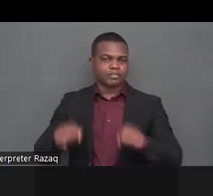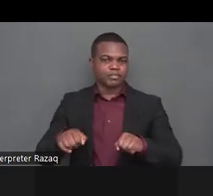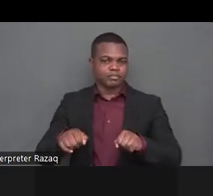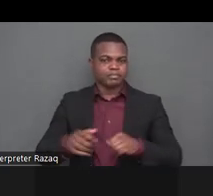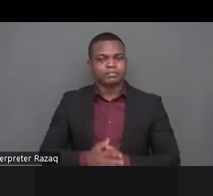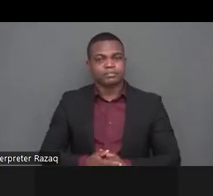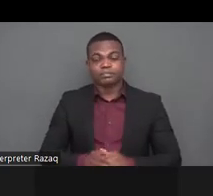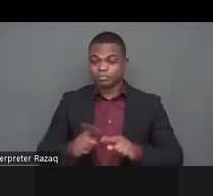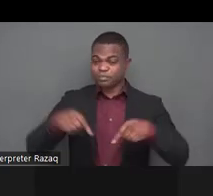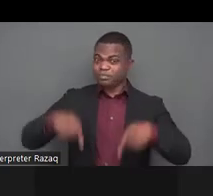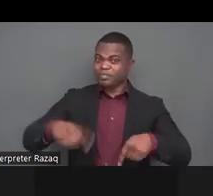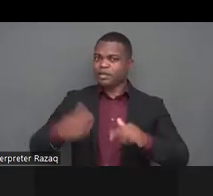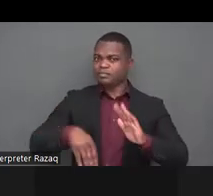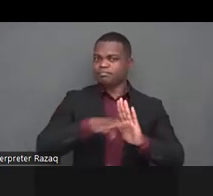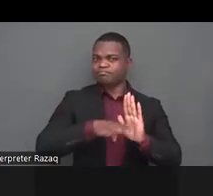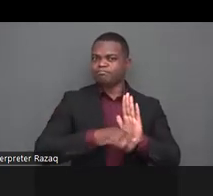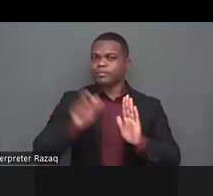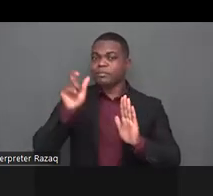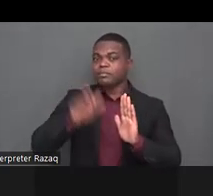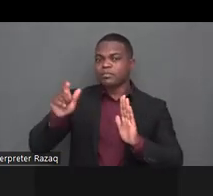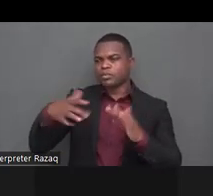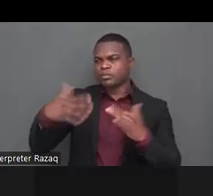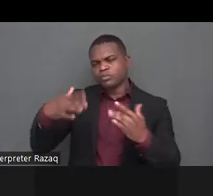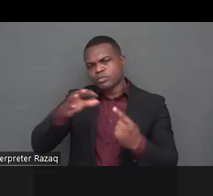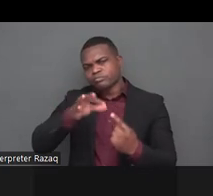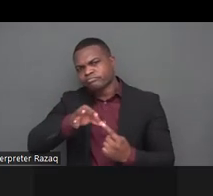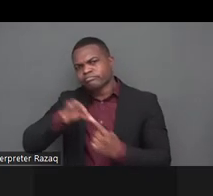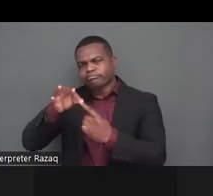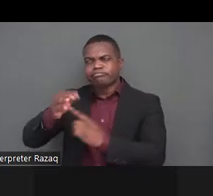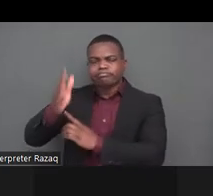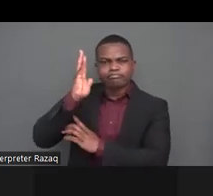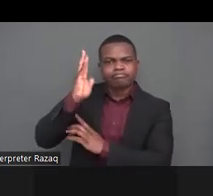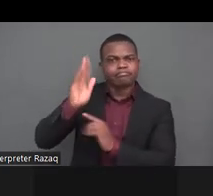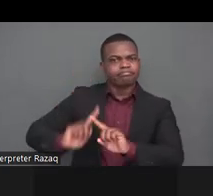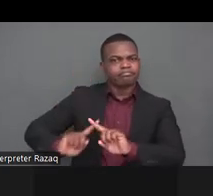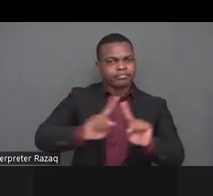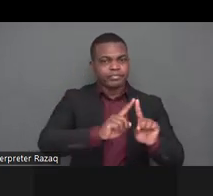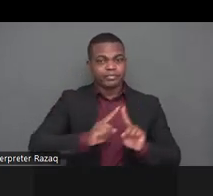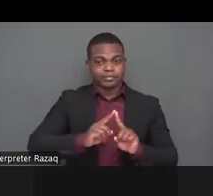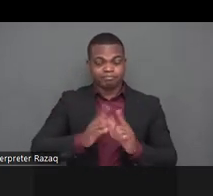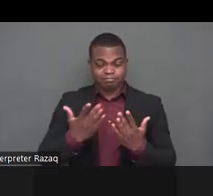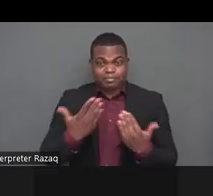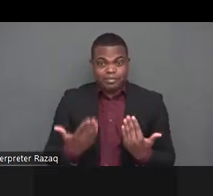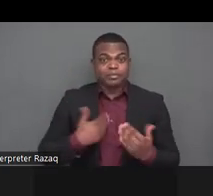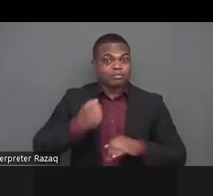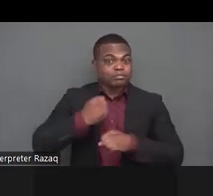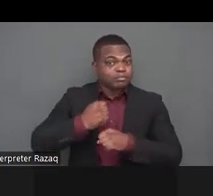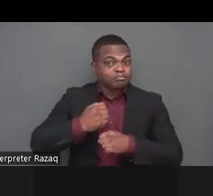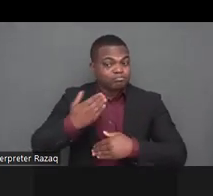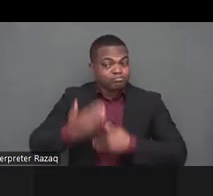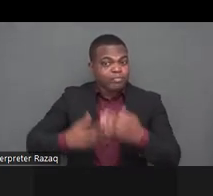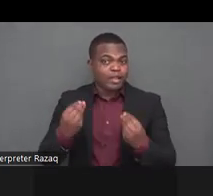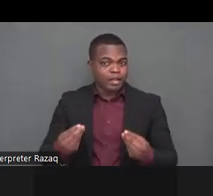uh and that will be guiding us through the first panel her name is hawa ojayifo and she's the